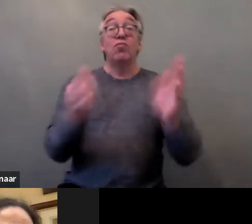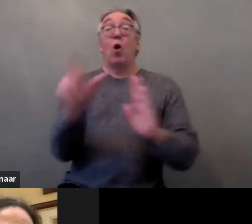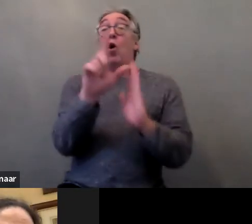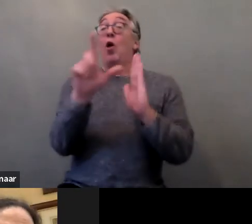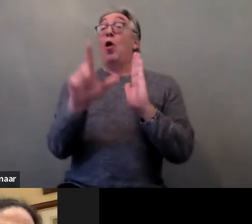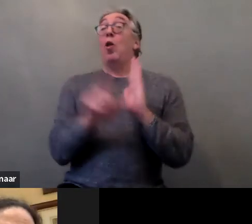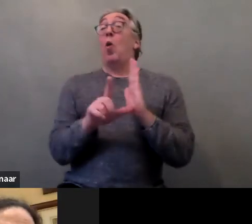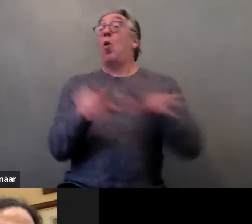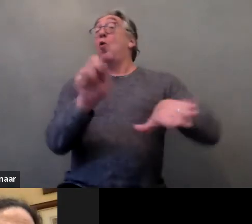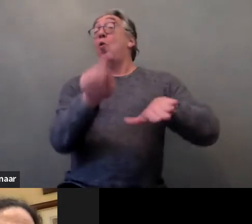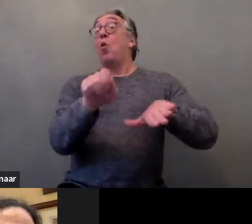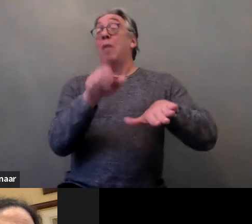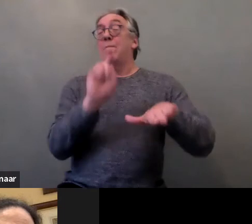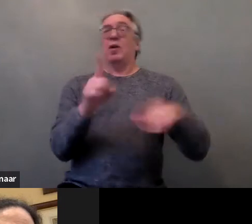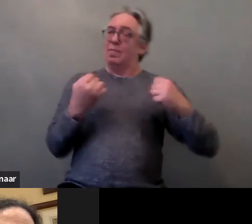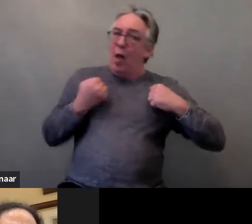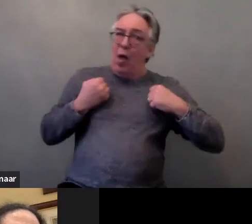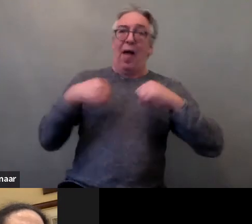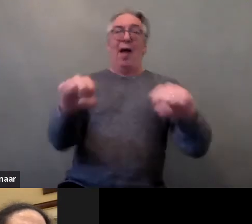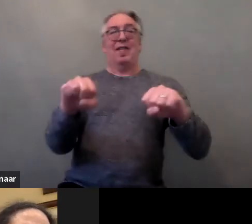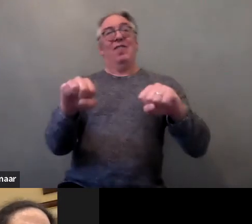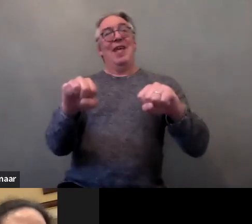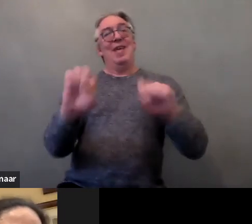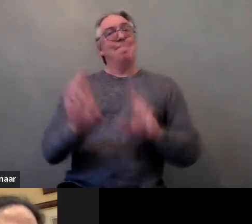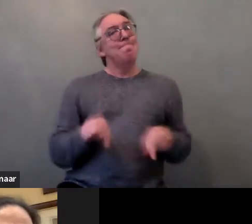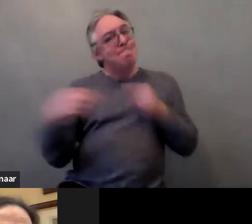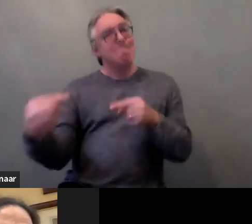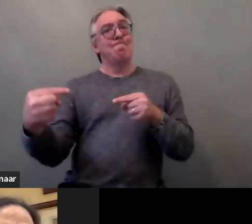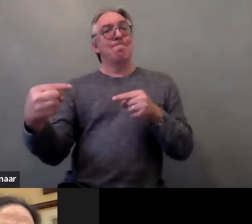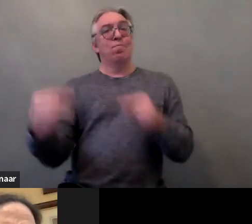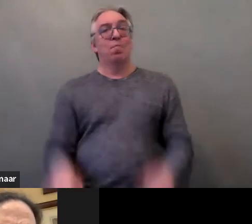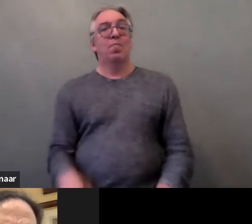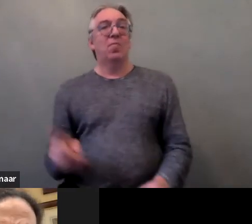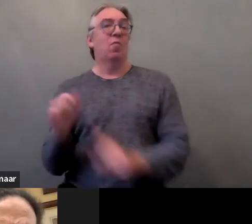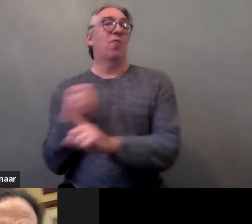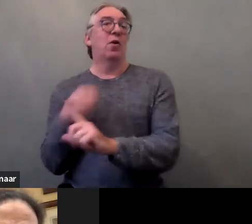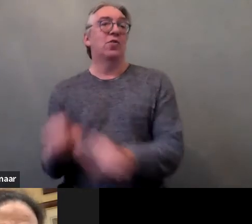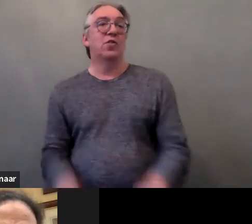I just want to go into two countries, Serbia and Finland.